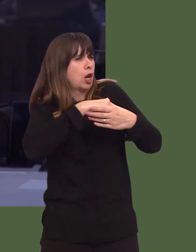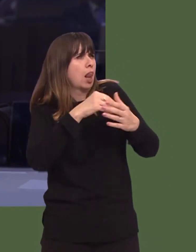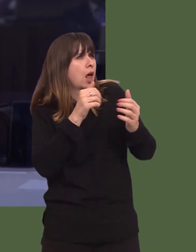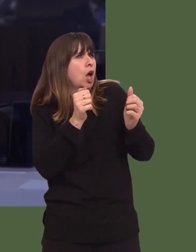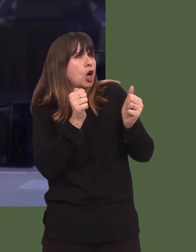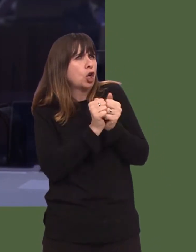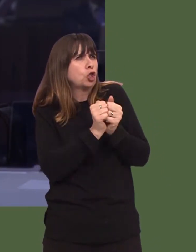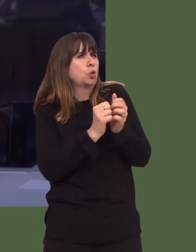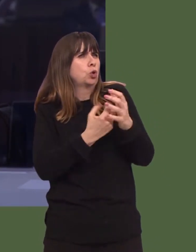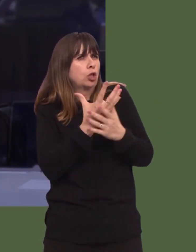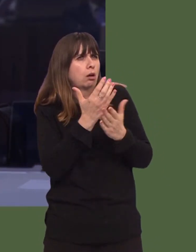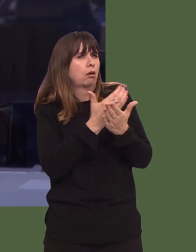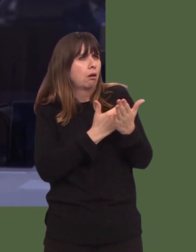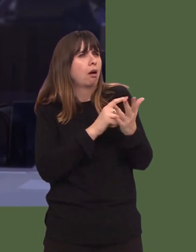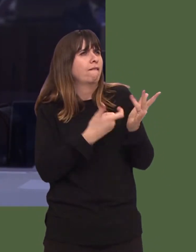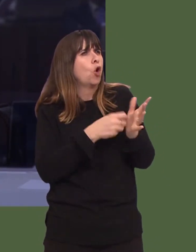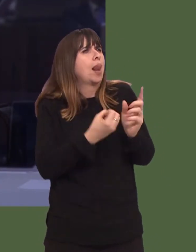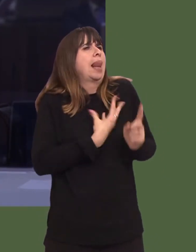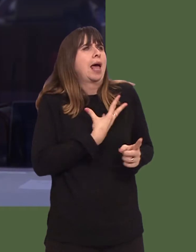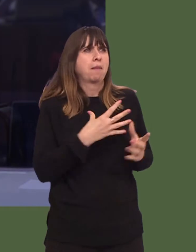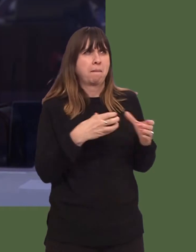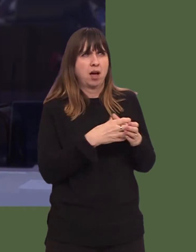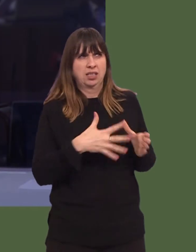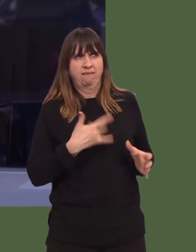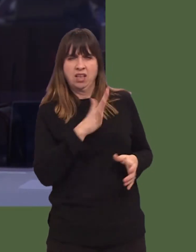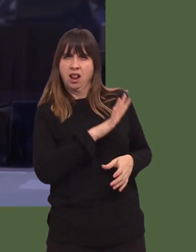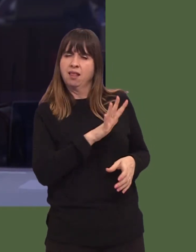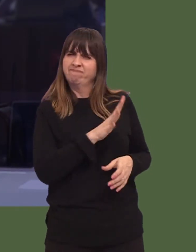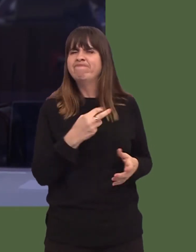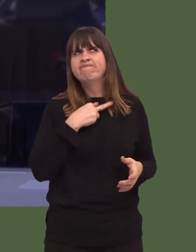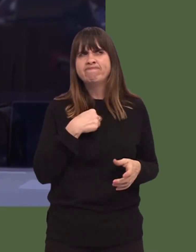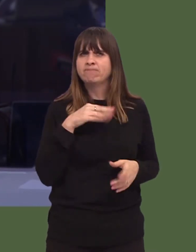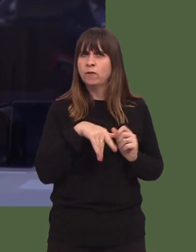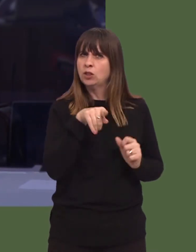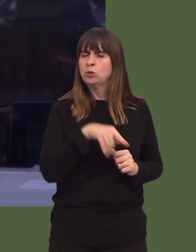But in moving forward, we know that the Welsh Government-Plaid Cymru White Paper on Europe